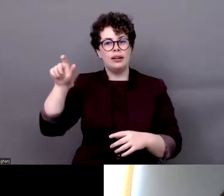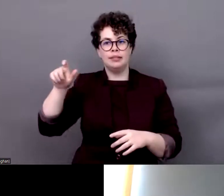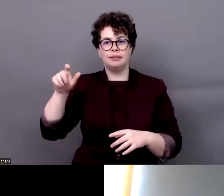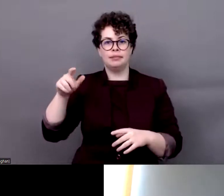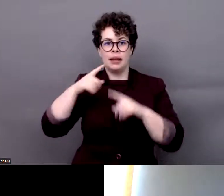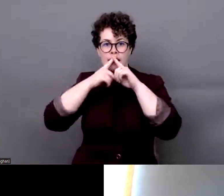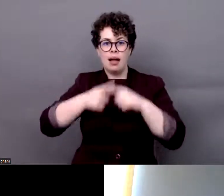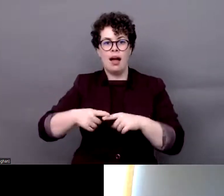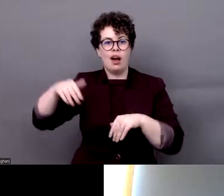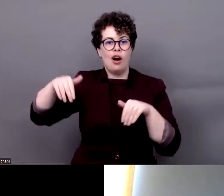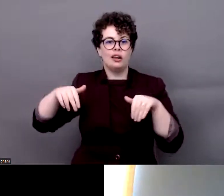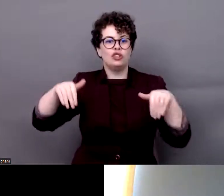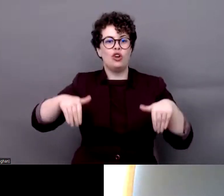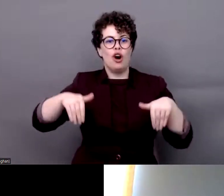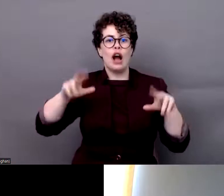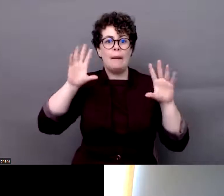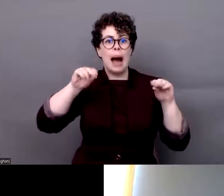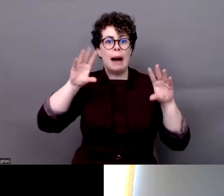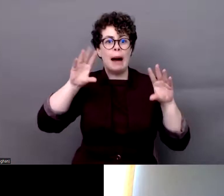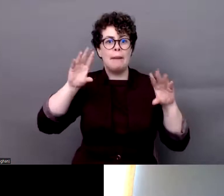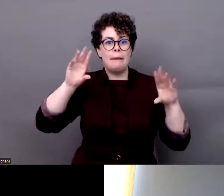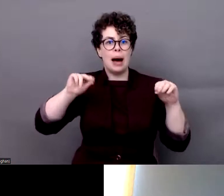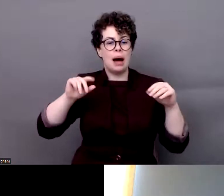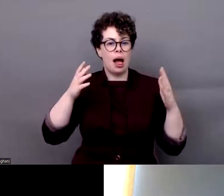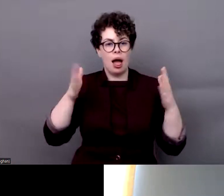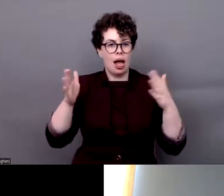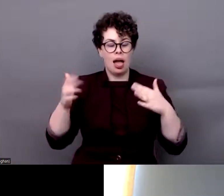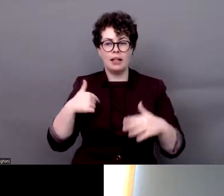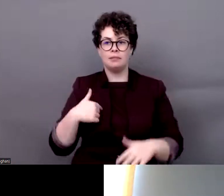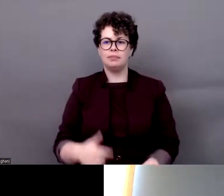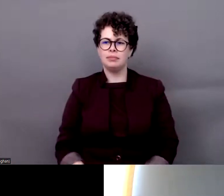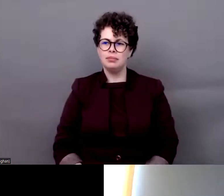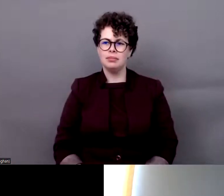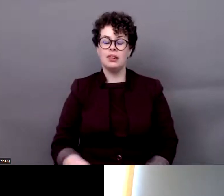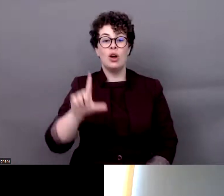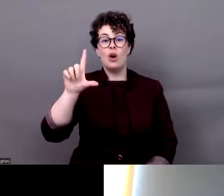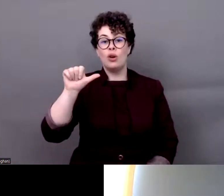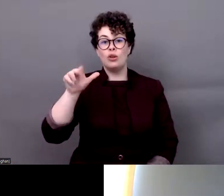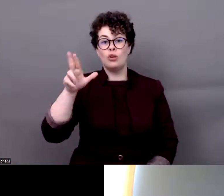groups Vidas Negras com Deficiência Importam. Passing the floor to my colleague, Lauren, to introduce our next speaker.